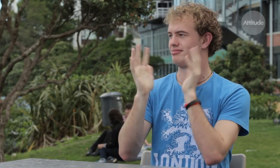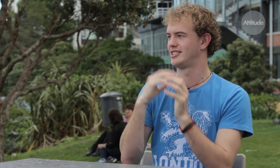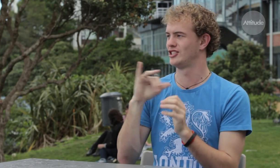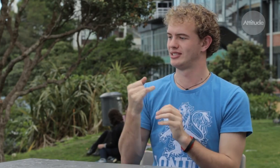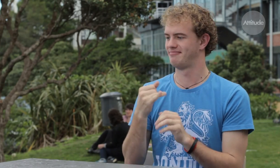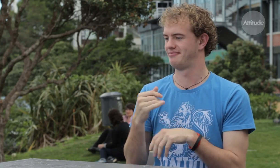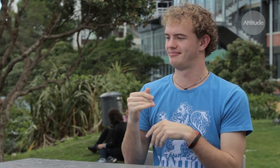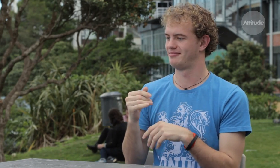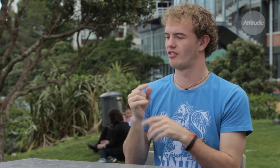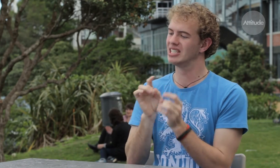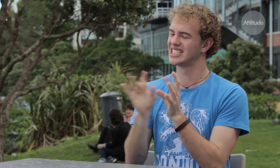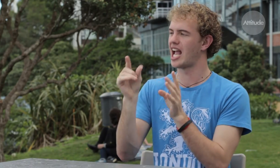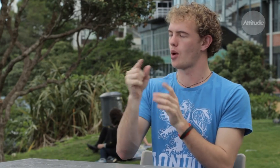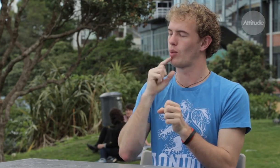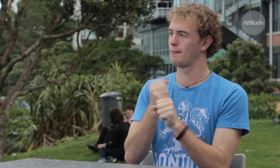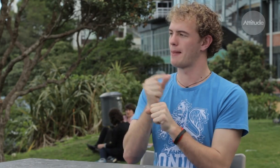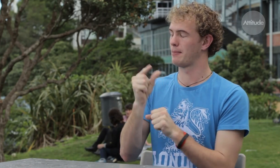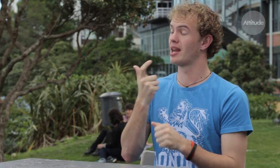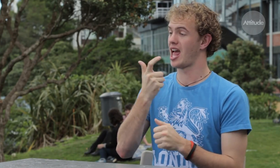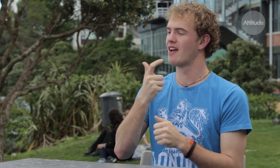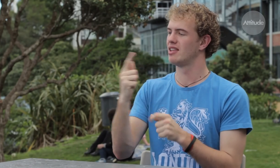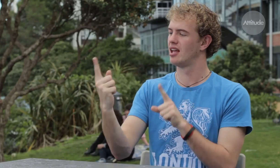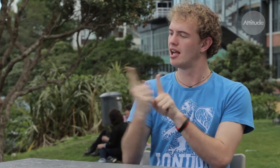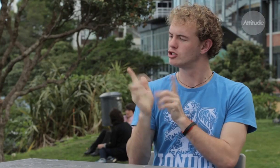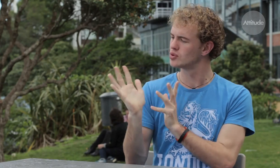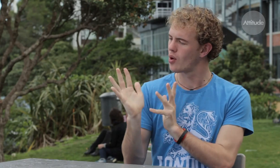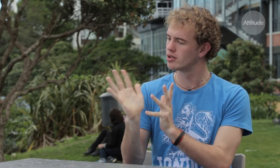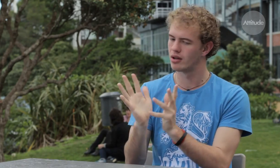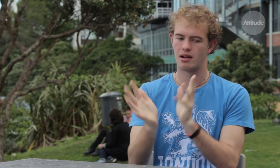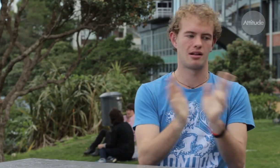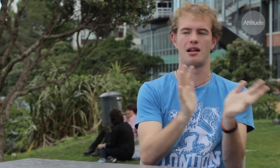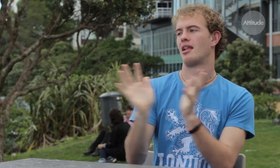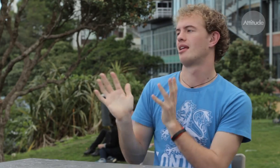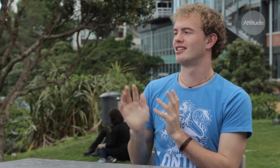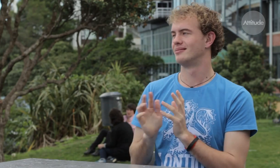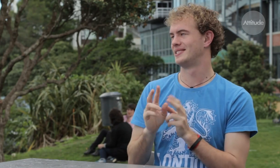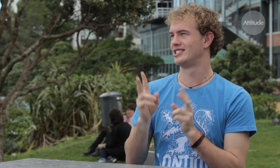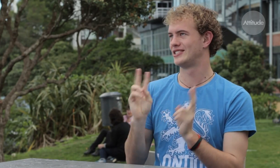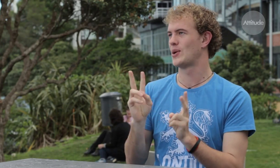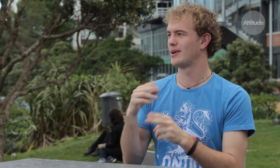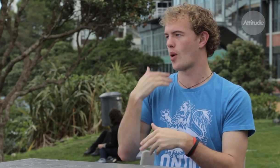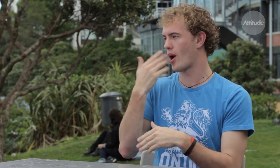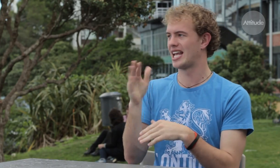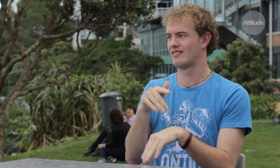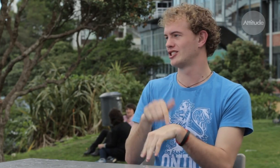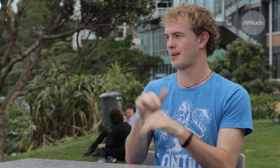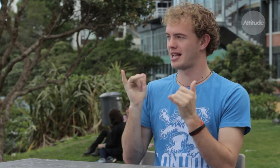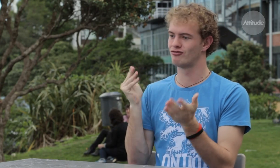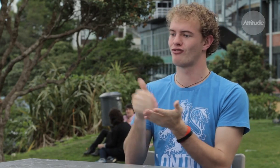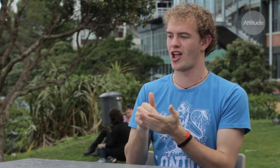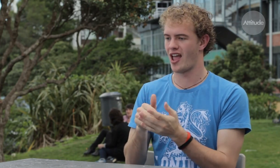people’s attention enough to start a conversations and friendships. Typically when I would go